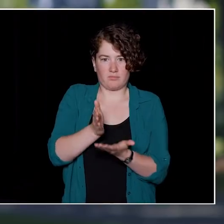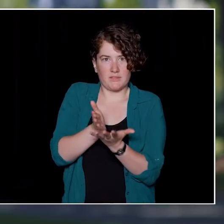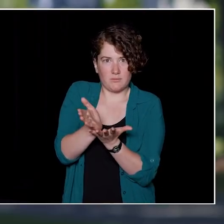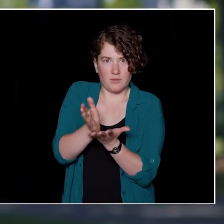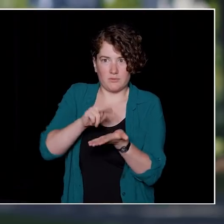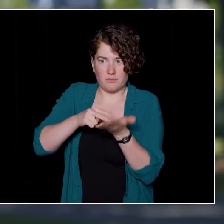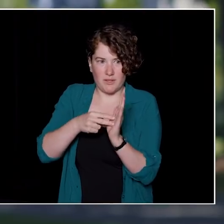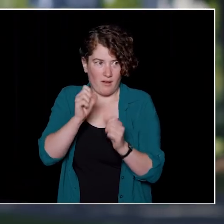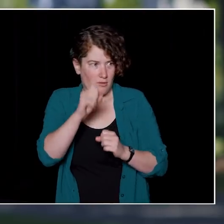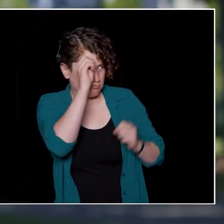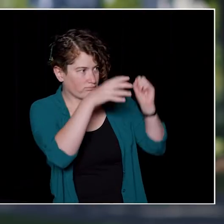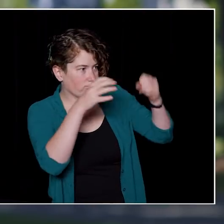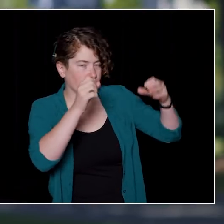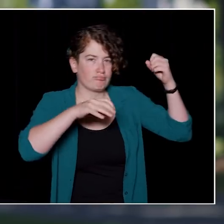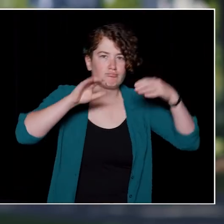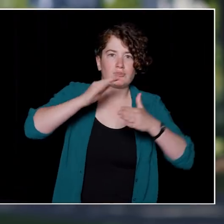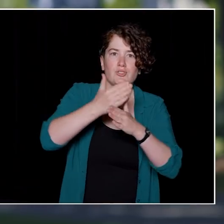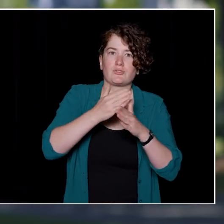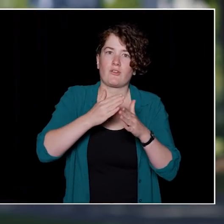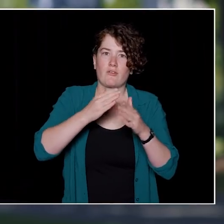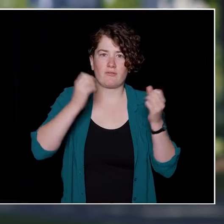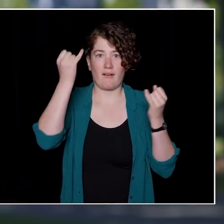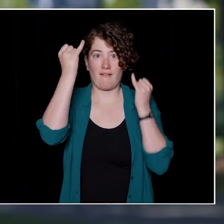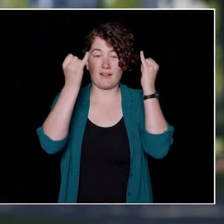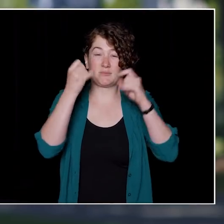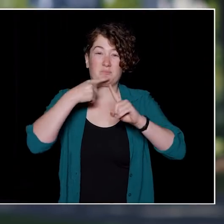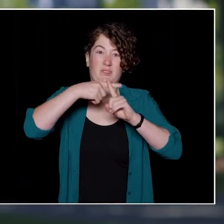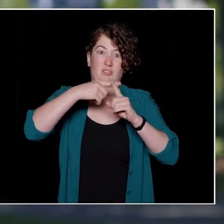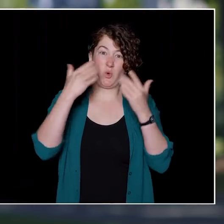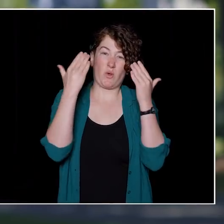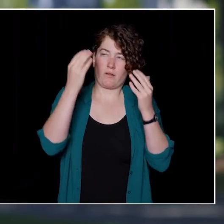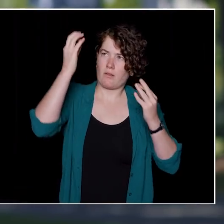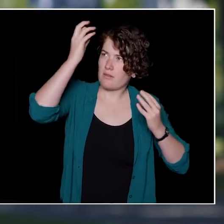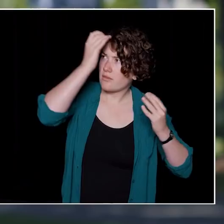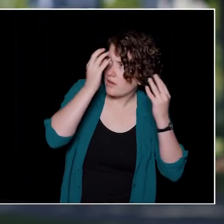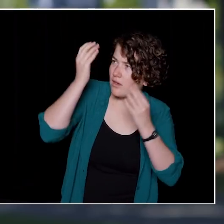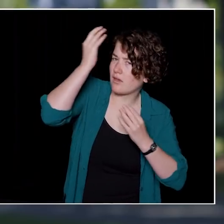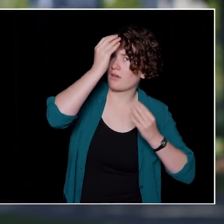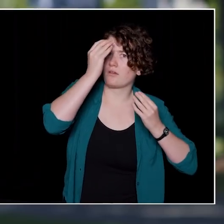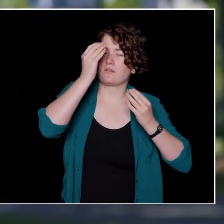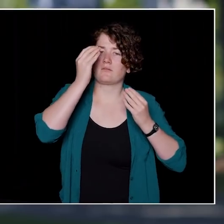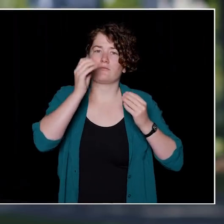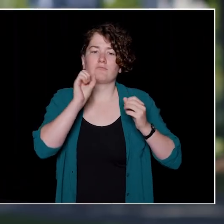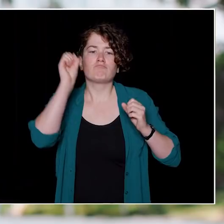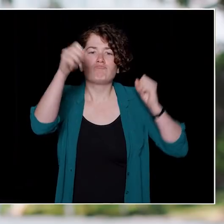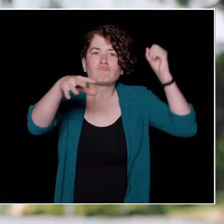think and use your voice 'cause we're excited to hear what you have to say.